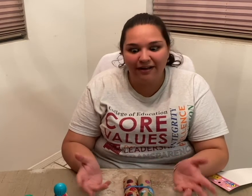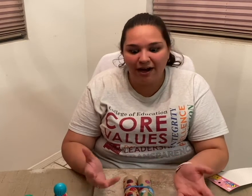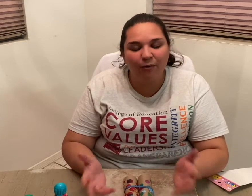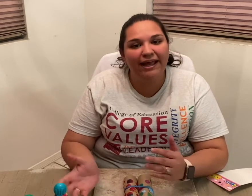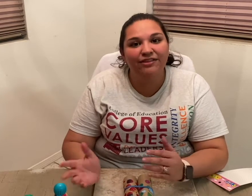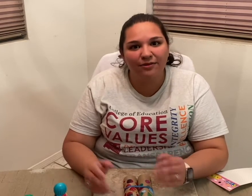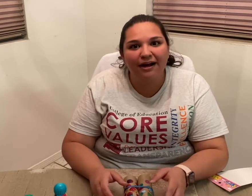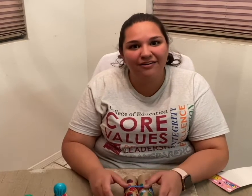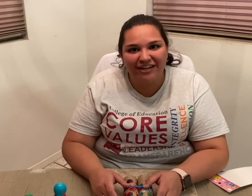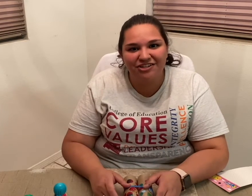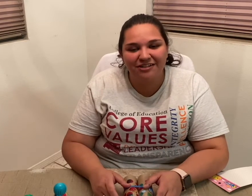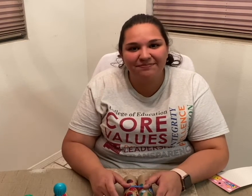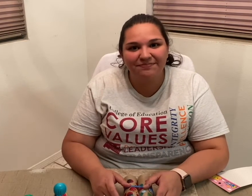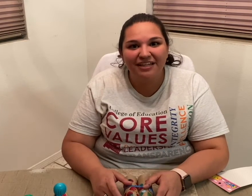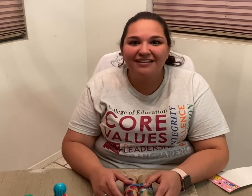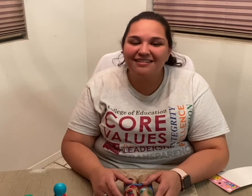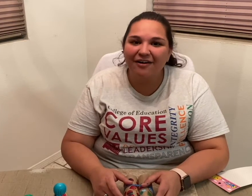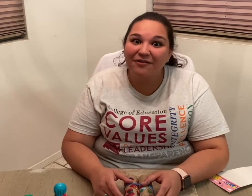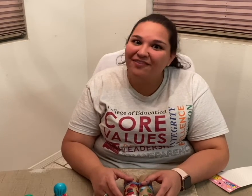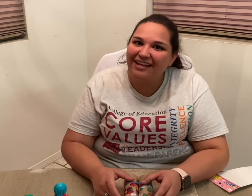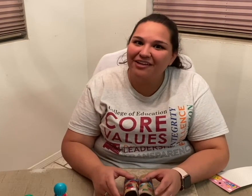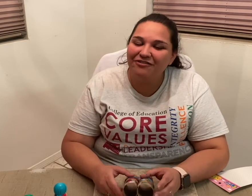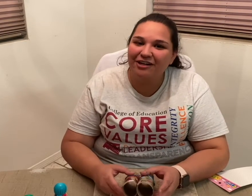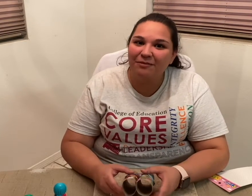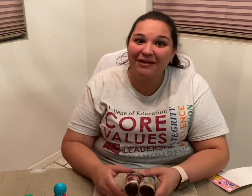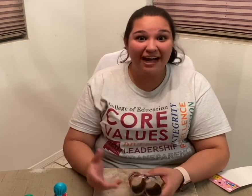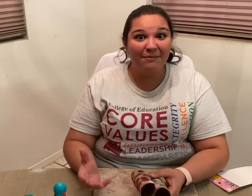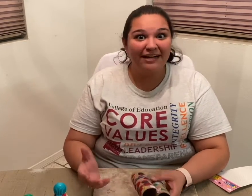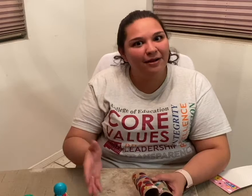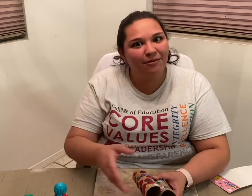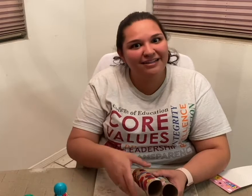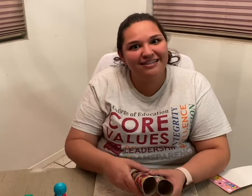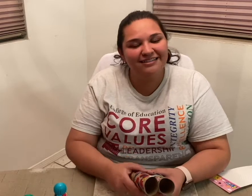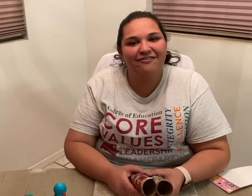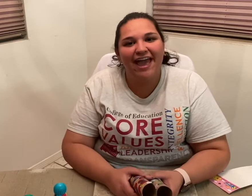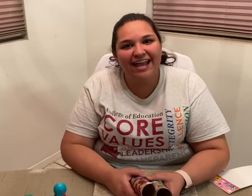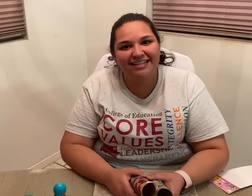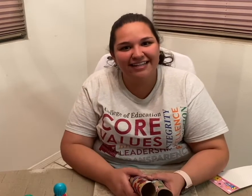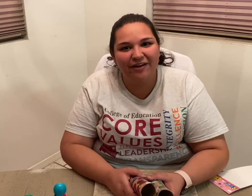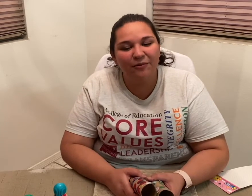way through our adventure! So, thank you for becoming an apprentice of ASL (American Sign Language) with